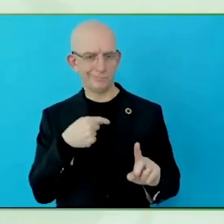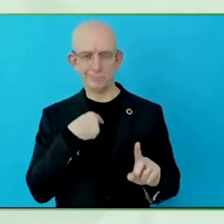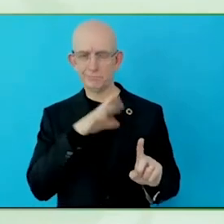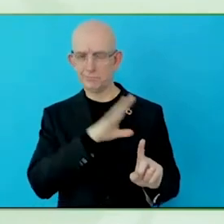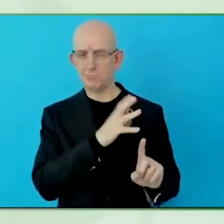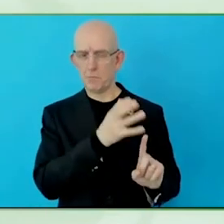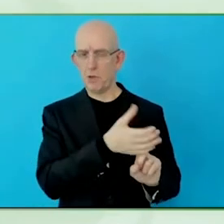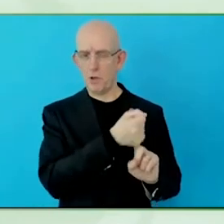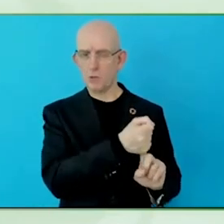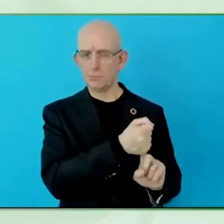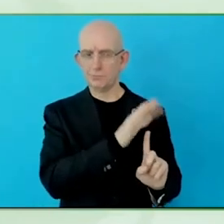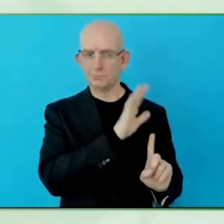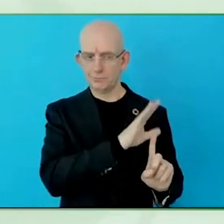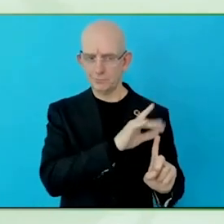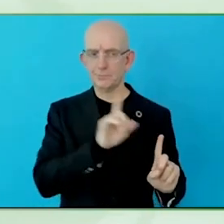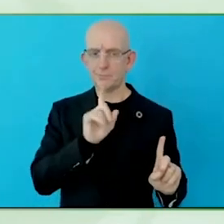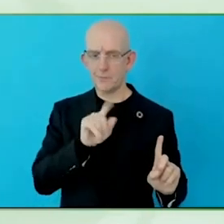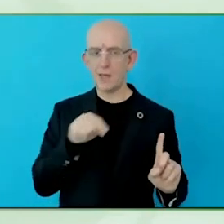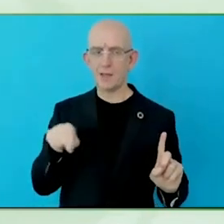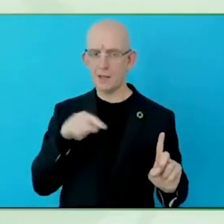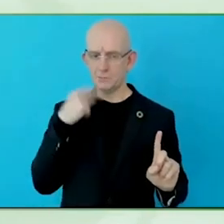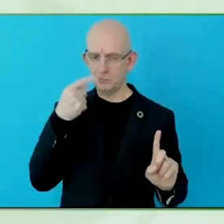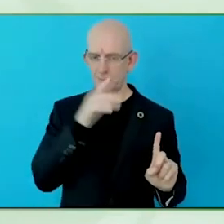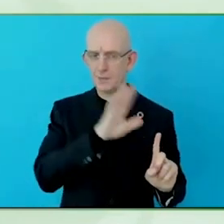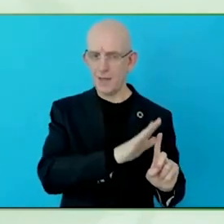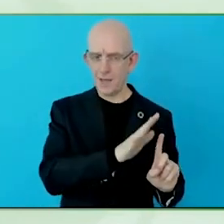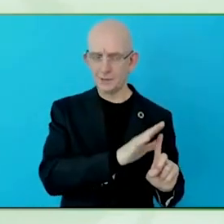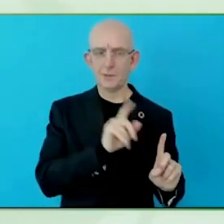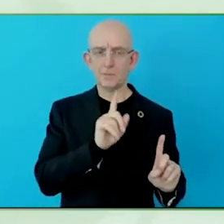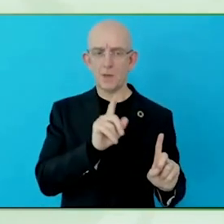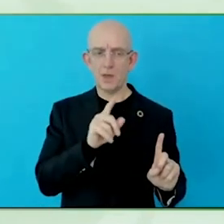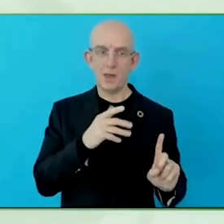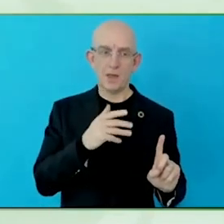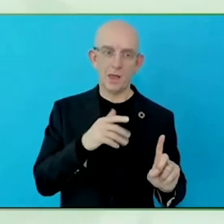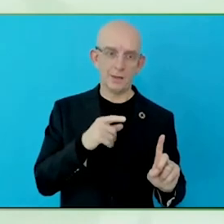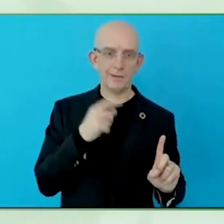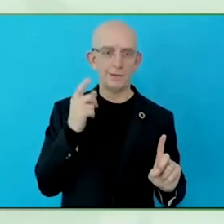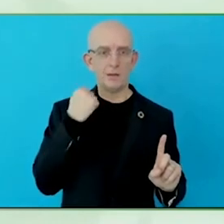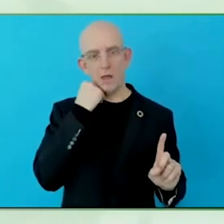personally, but for your organisation, regulation.